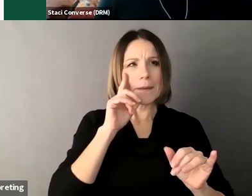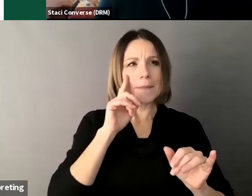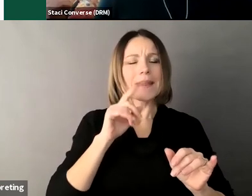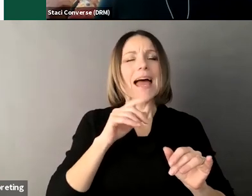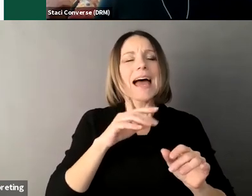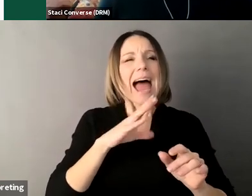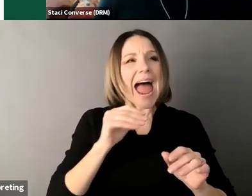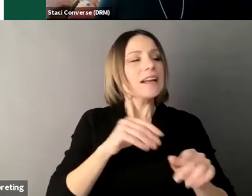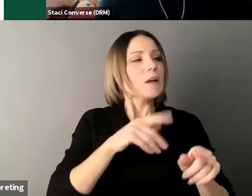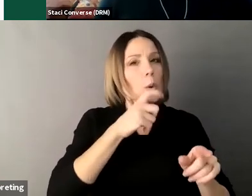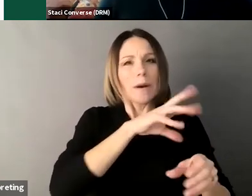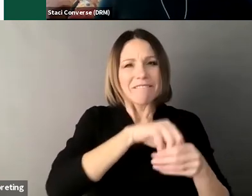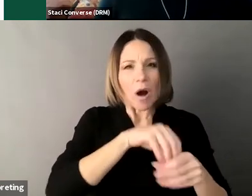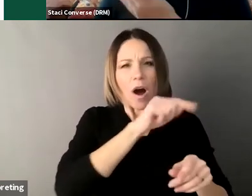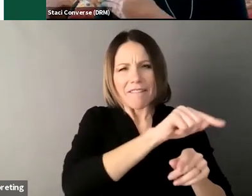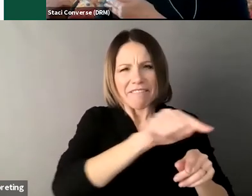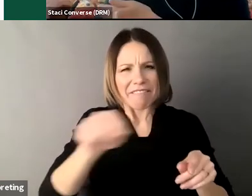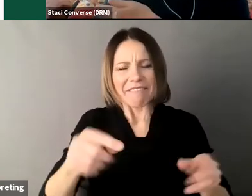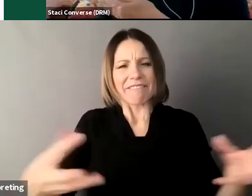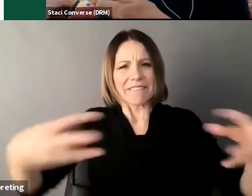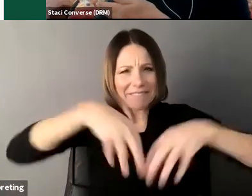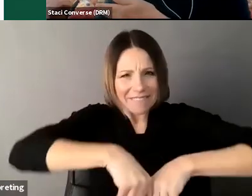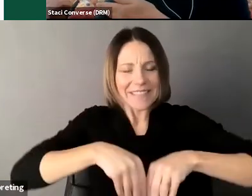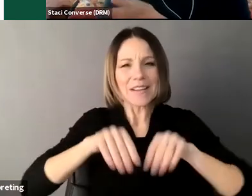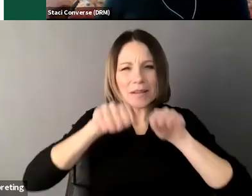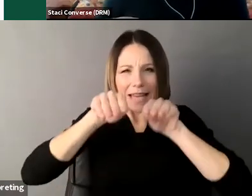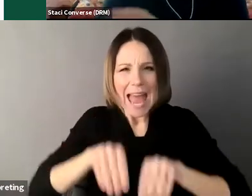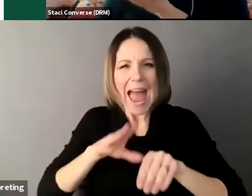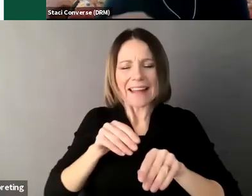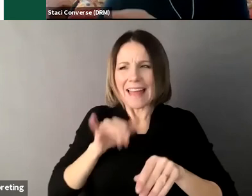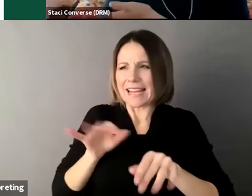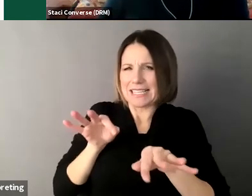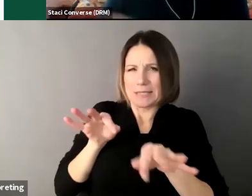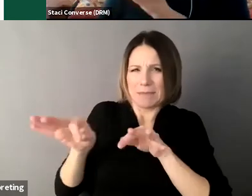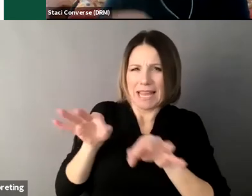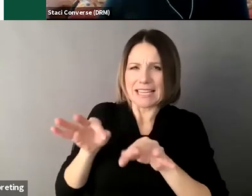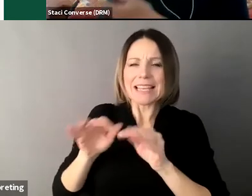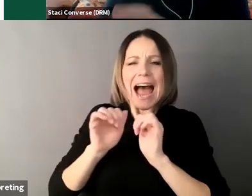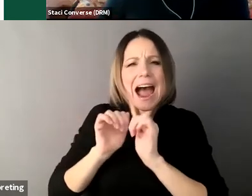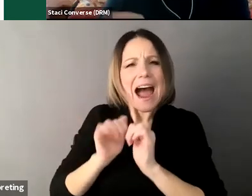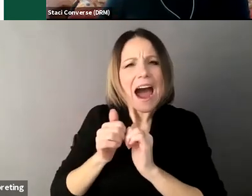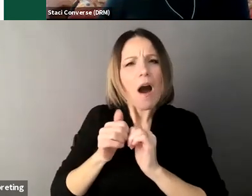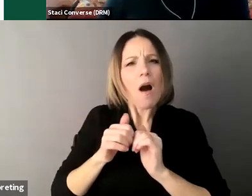I’m making decisions and I’m bringing um someone into my doctor's appointment and they help me make